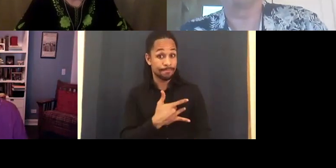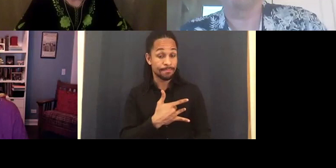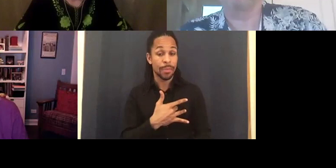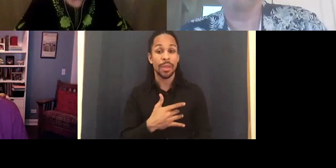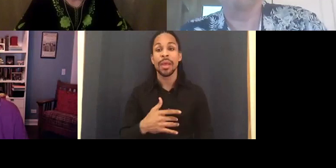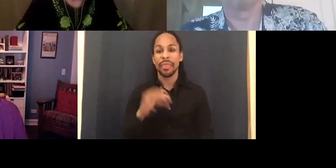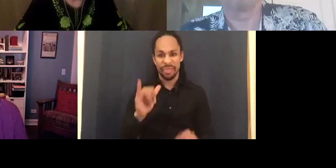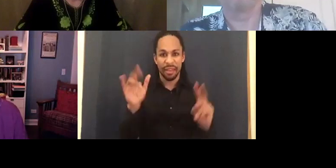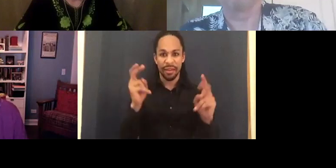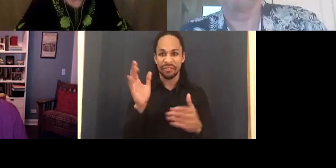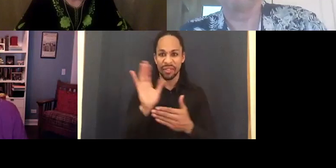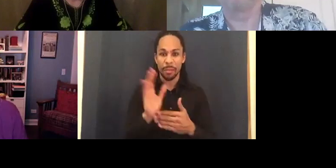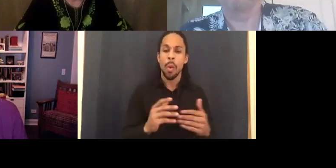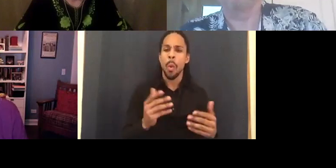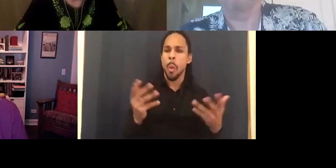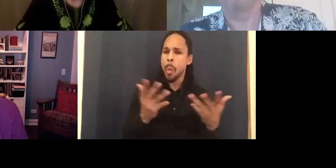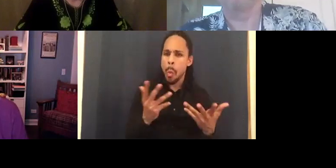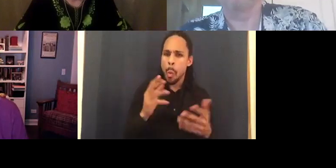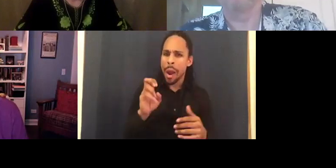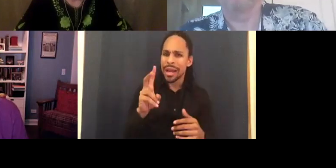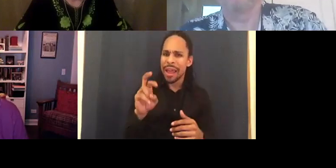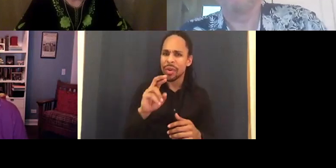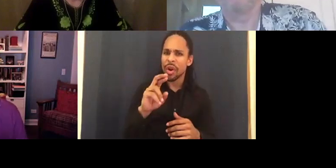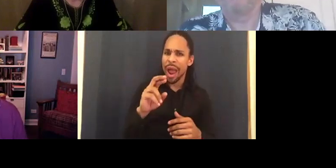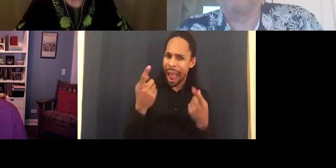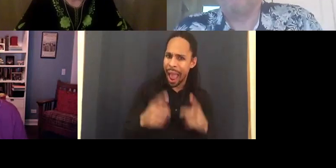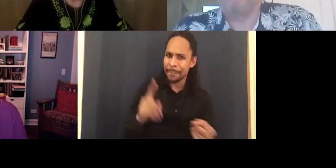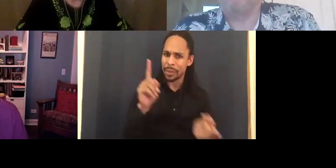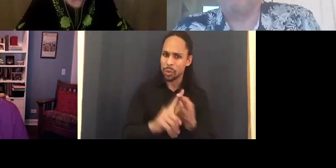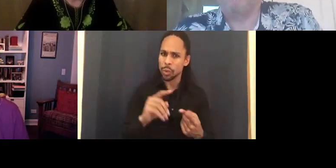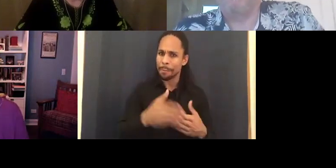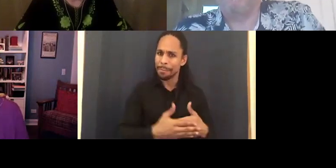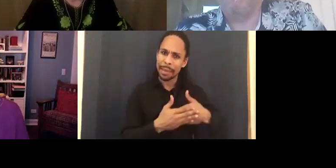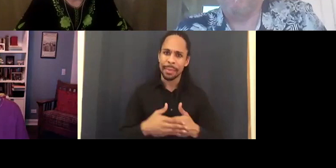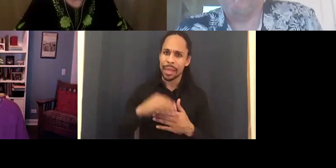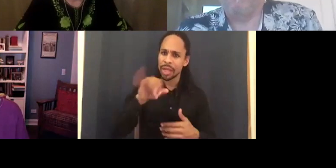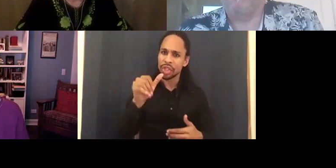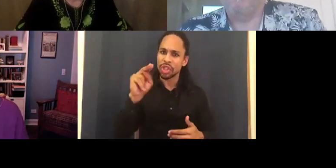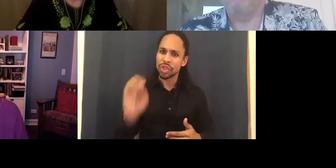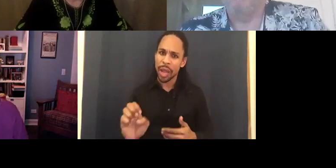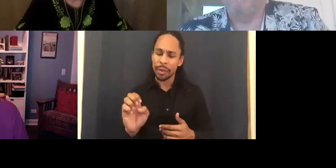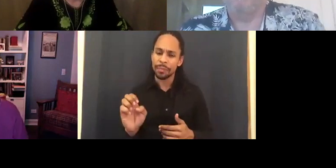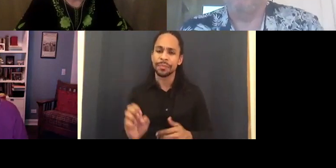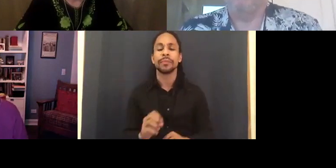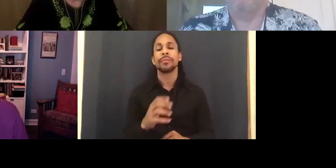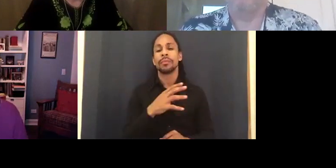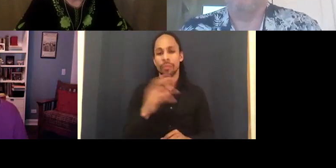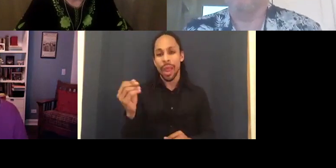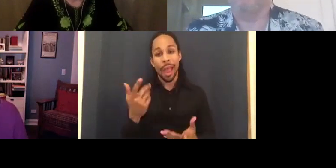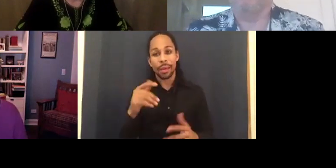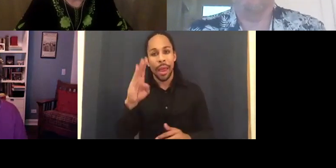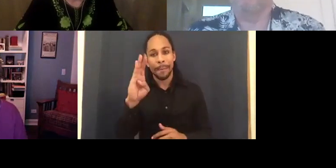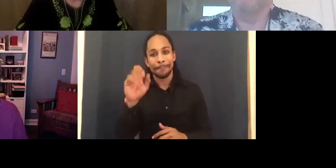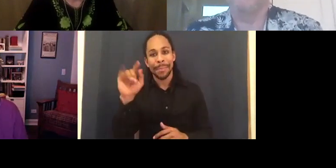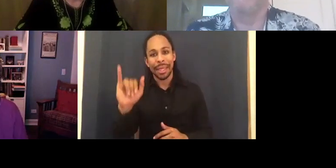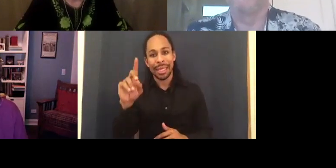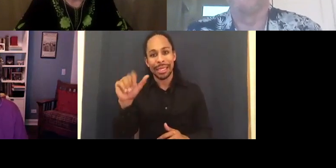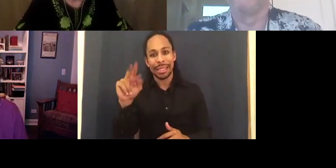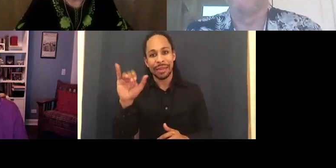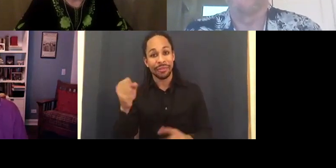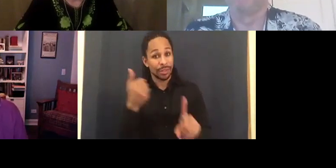That's because I saw baby Jane played by Betty Davis, she was very scary, beating